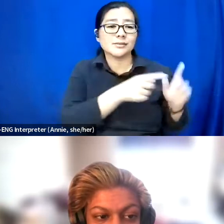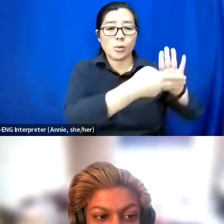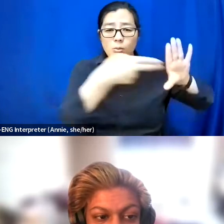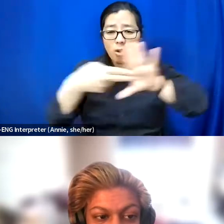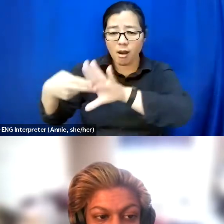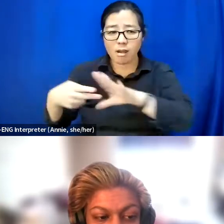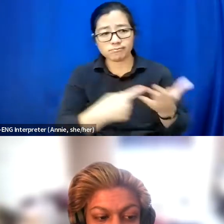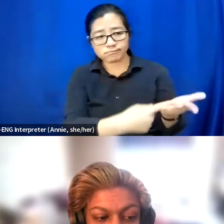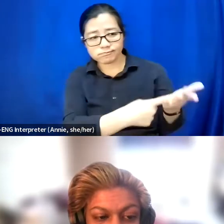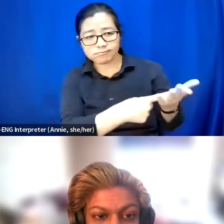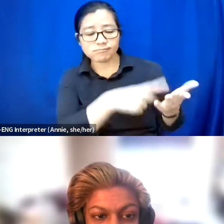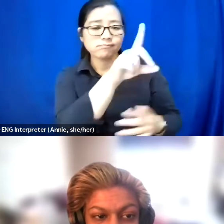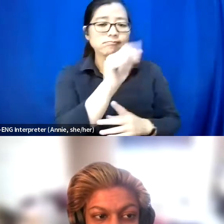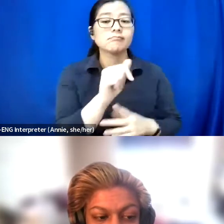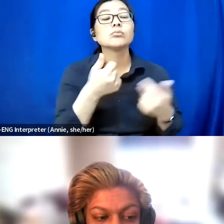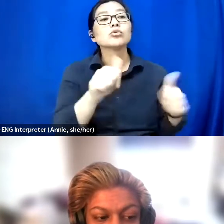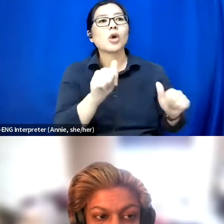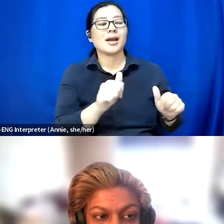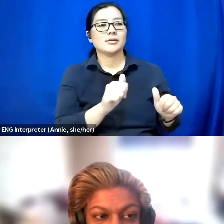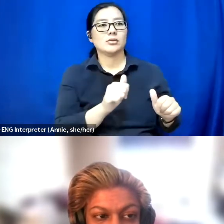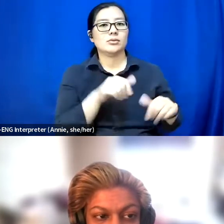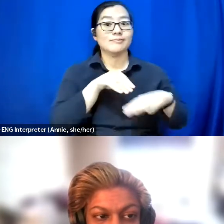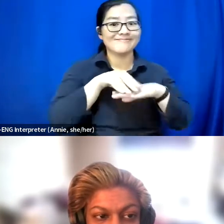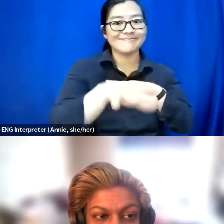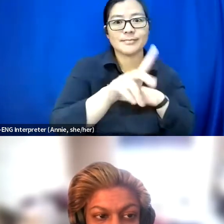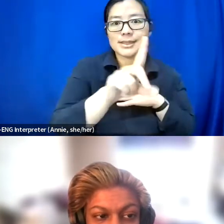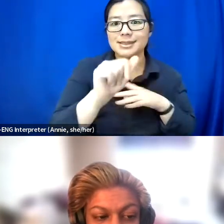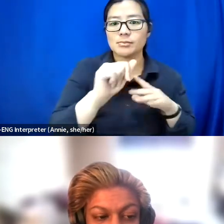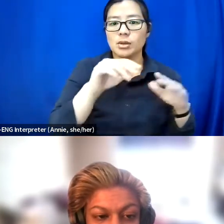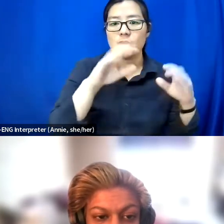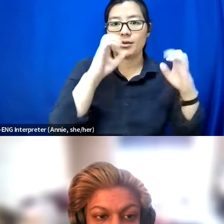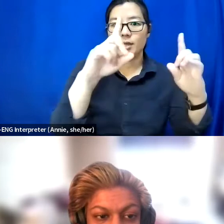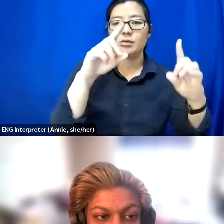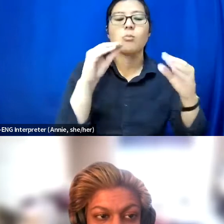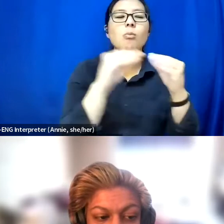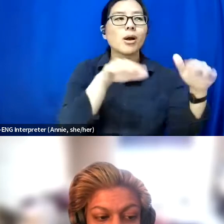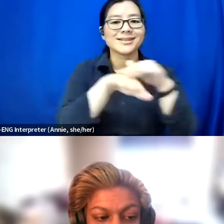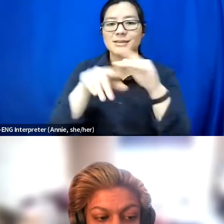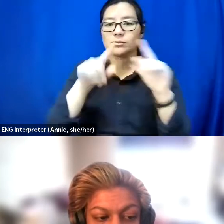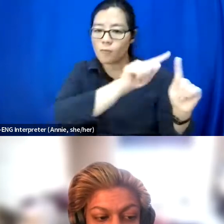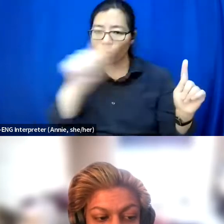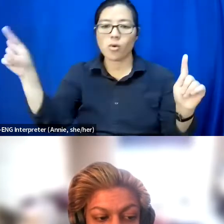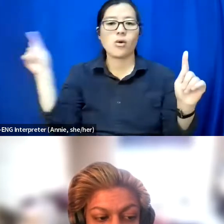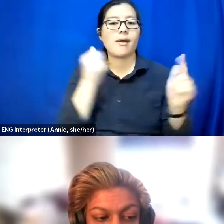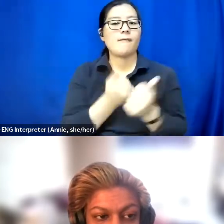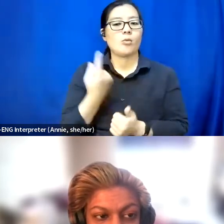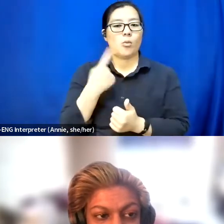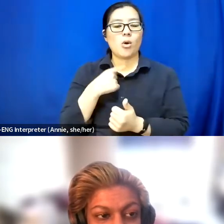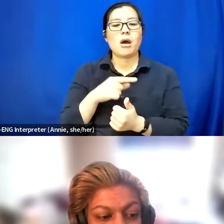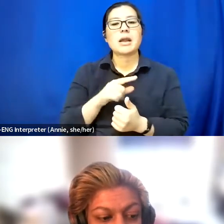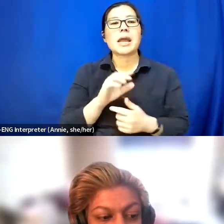to make disability education accessible for everyone, and in kind of small bursts in places